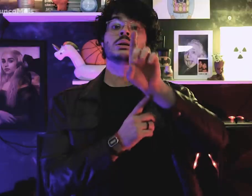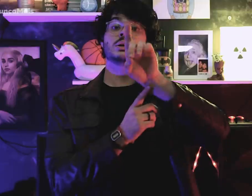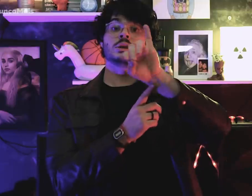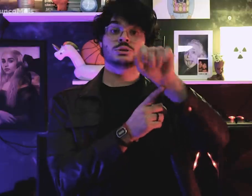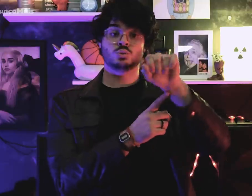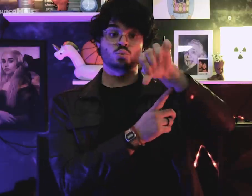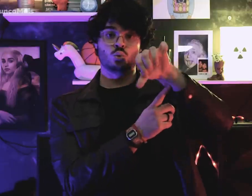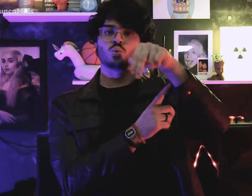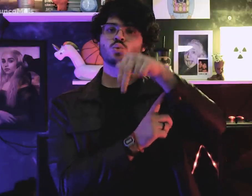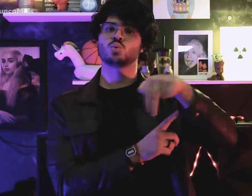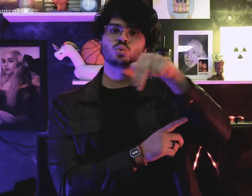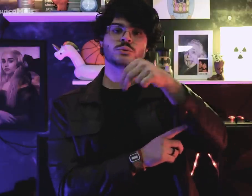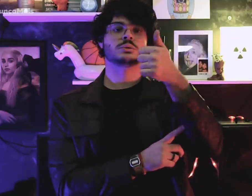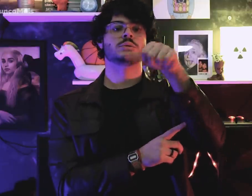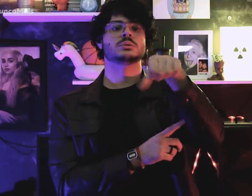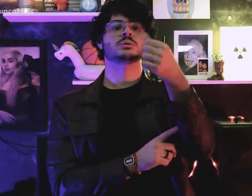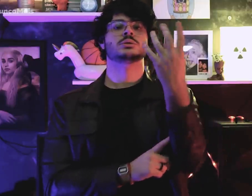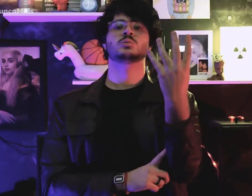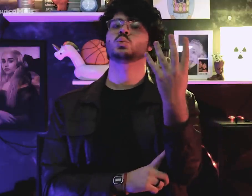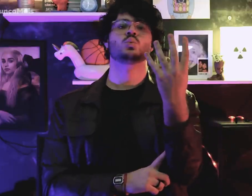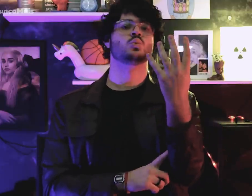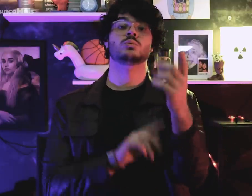On November 9, 1964,